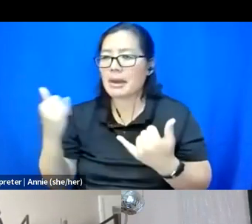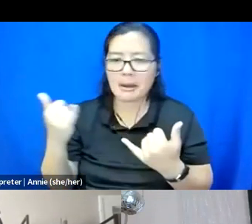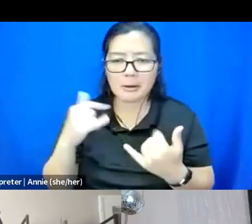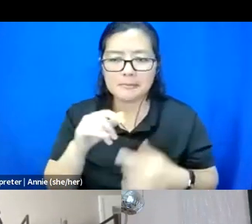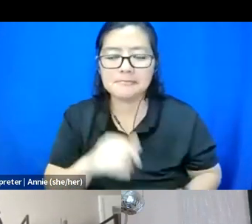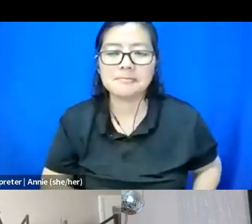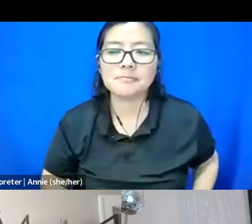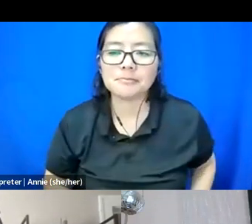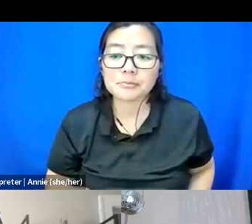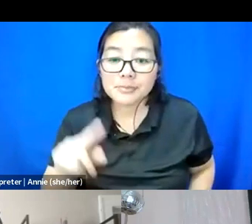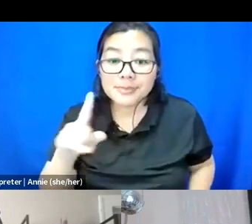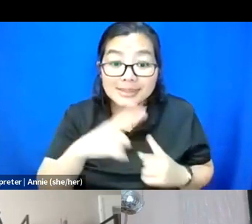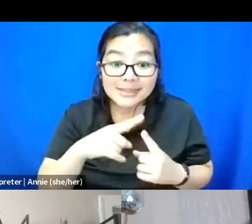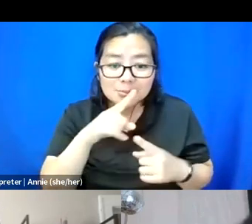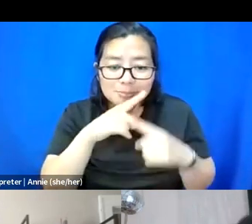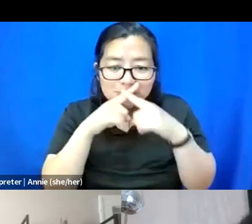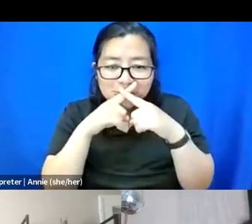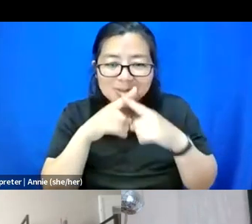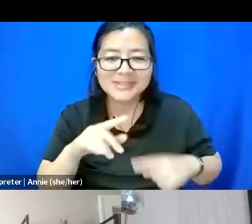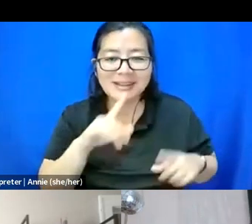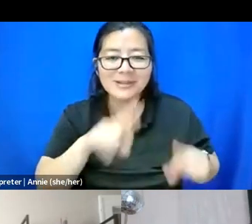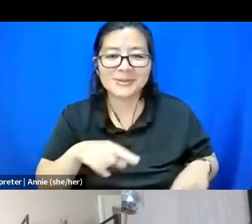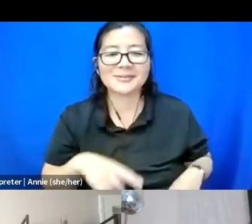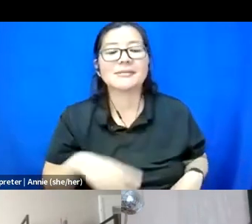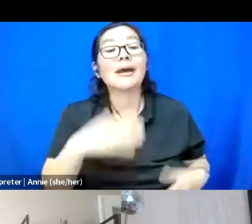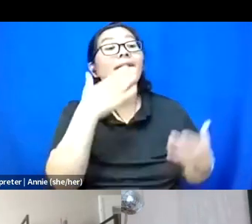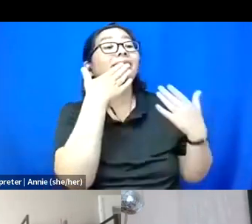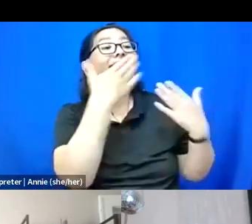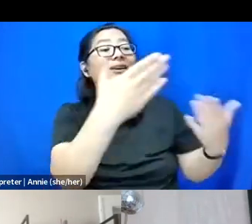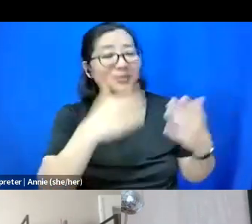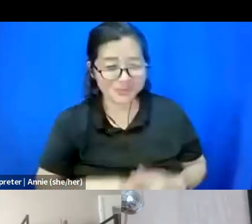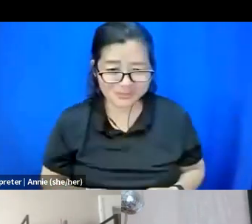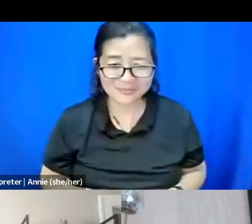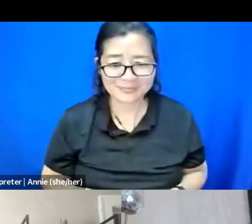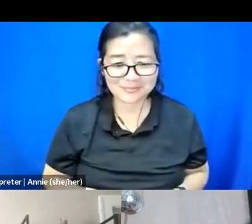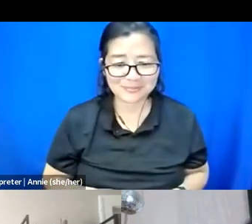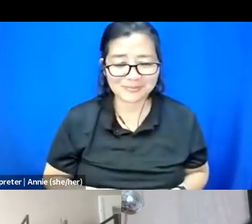T, you're muted. Thank you. We learn and take today.